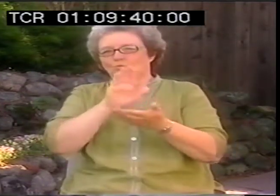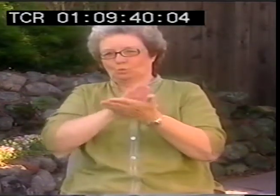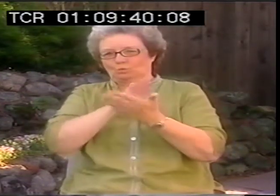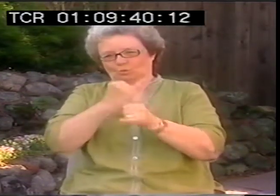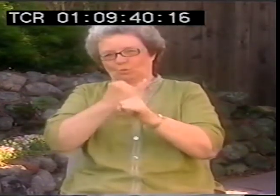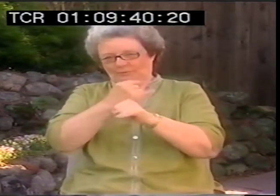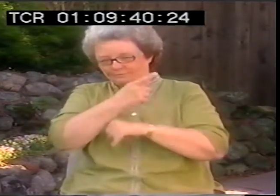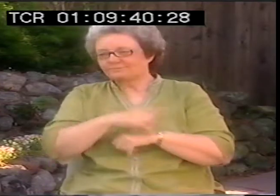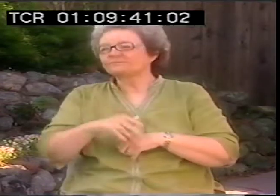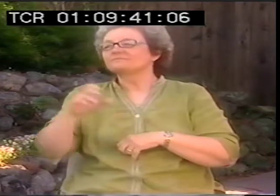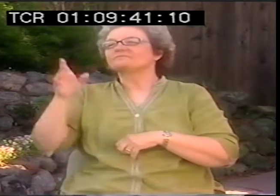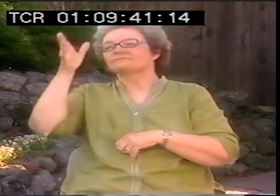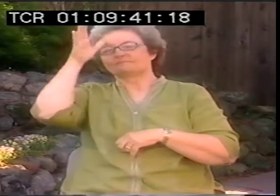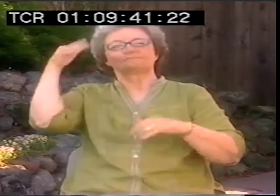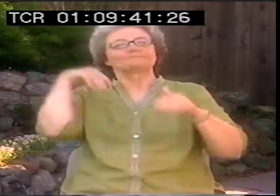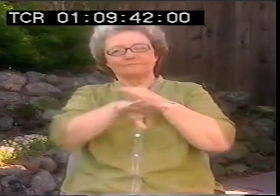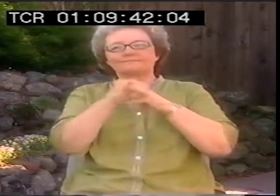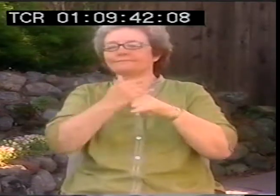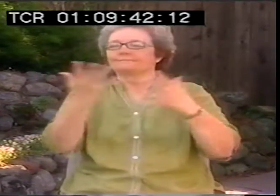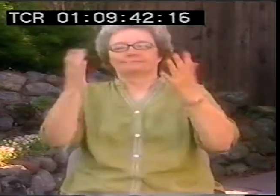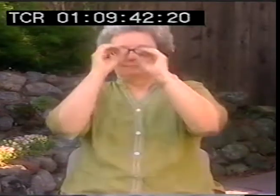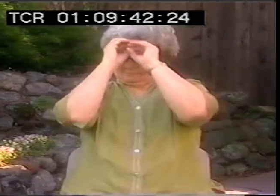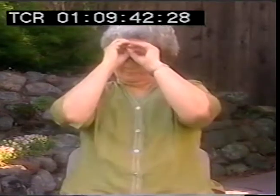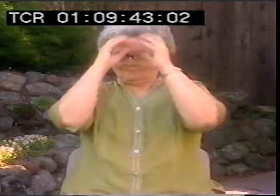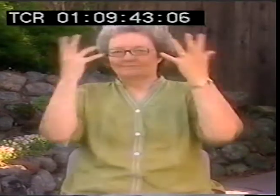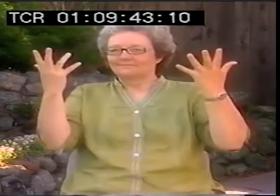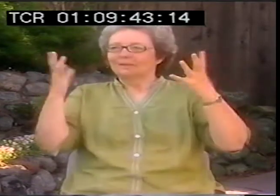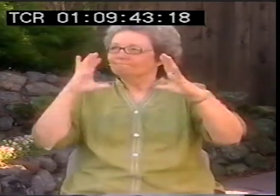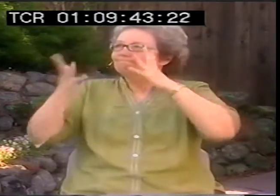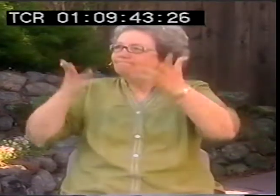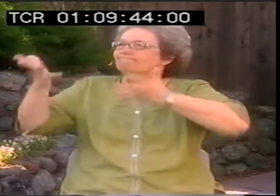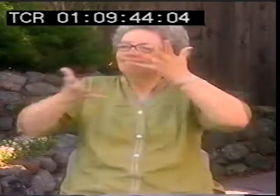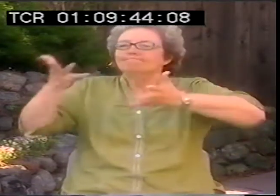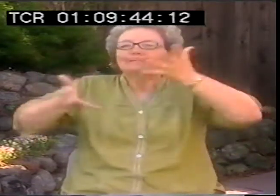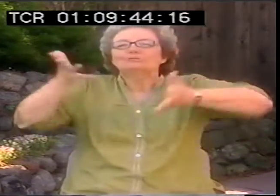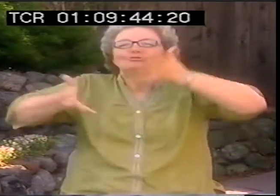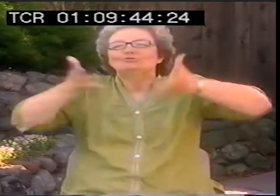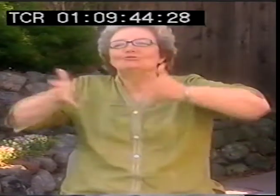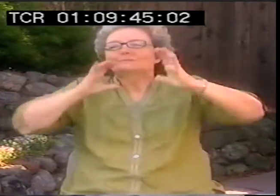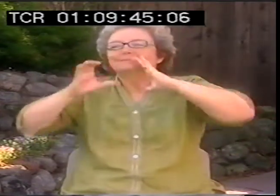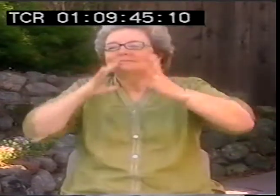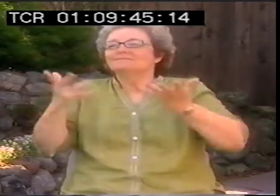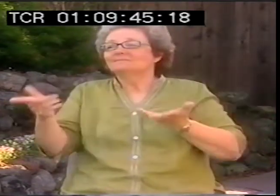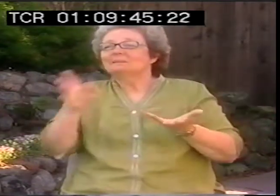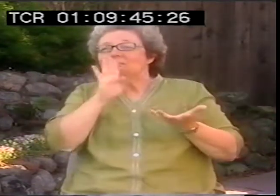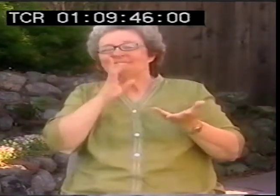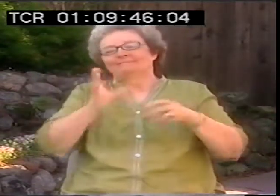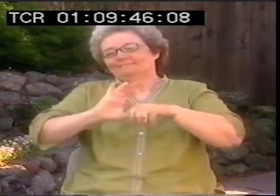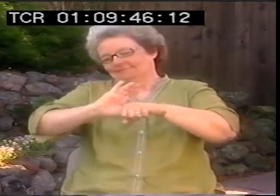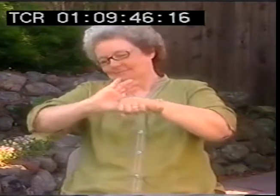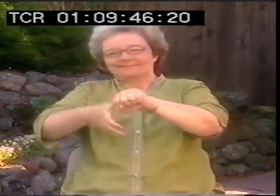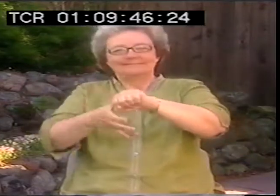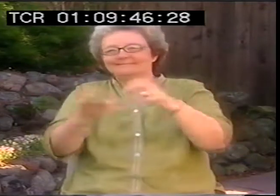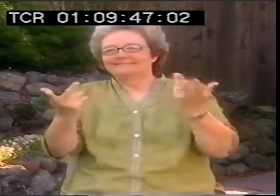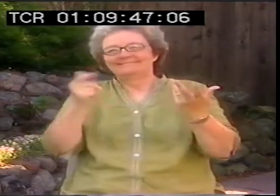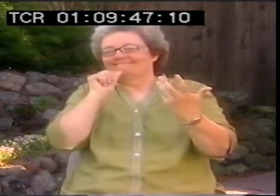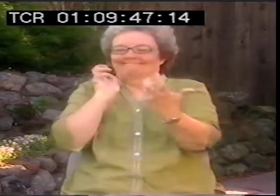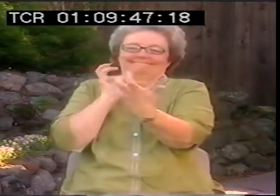So he was referred to a school for the deaf where he showed up not knowing anything, and just gestured. And of course ask for speech, there